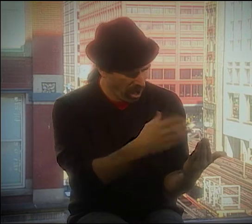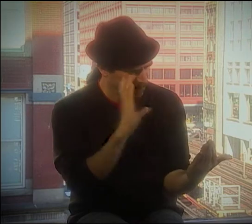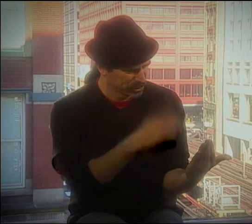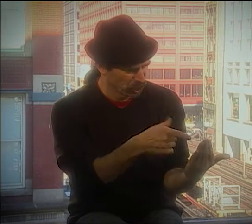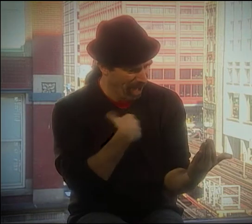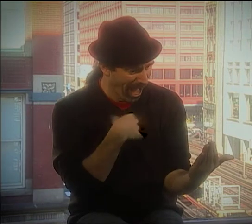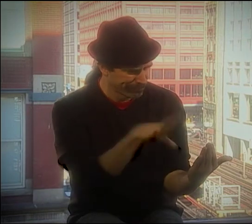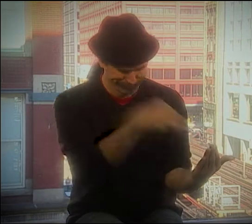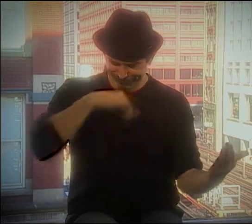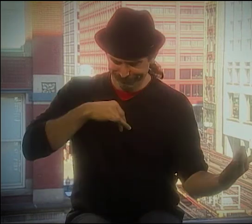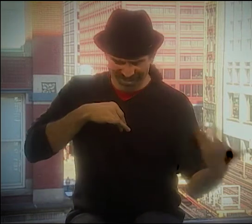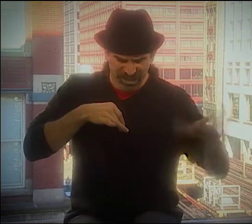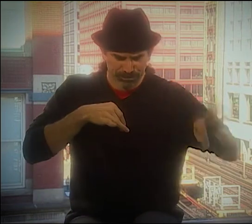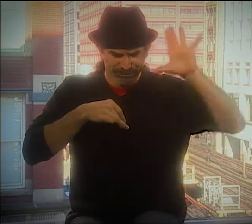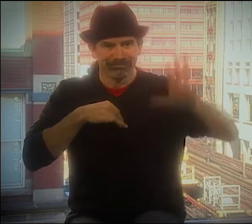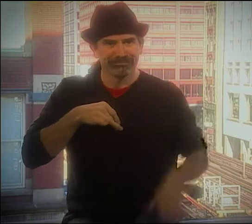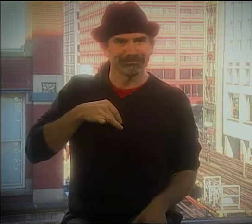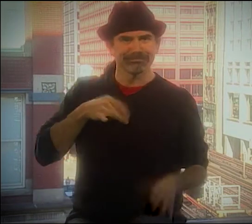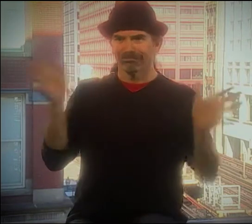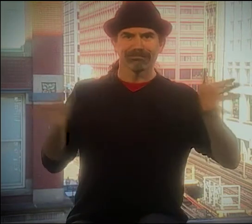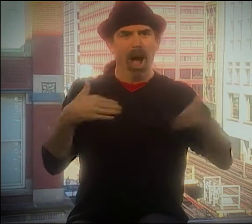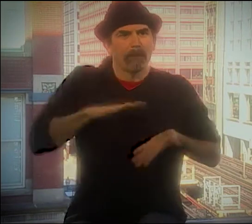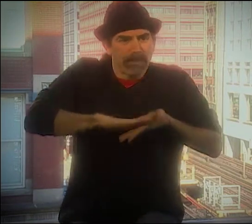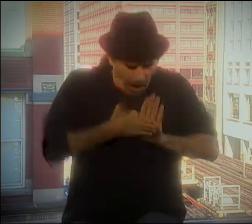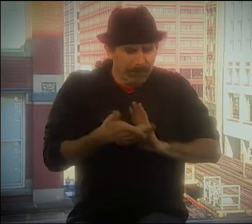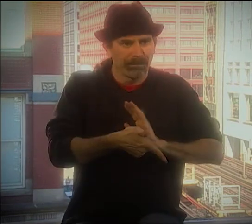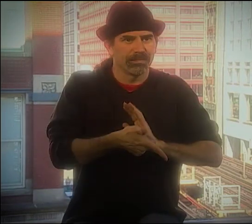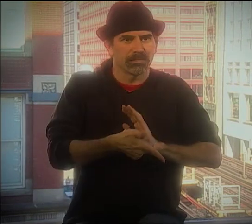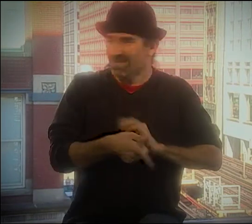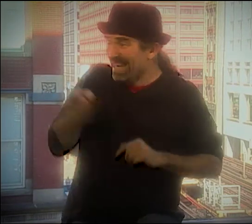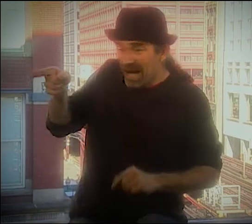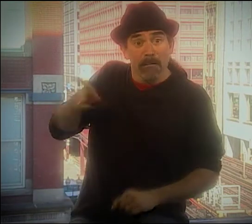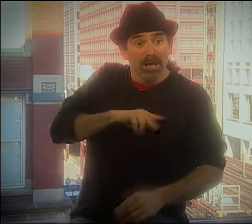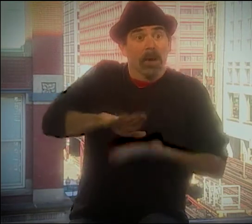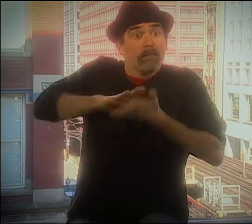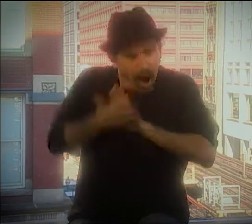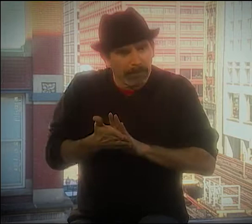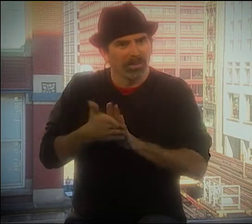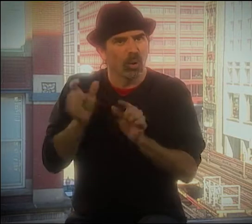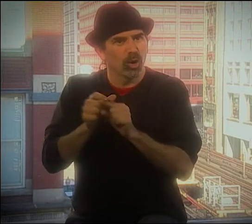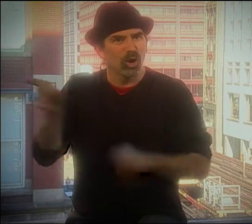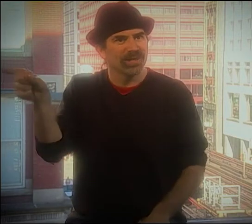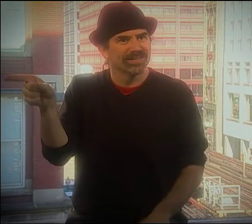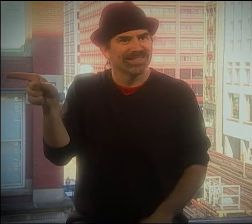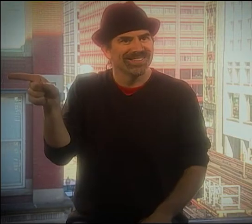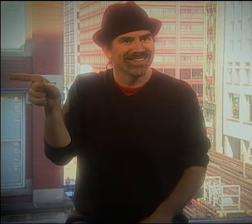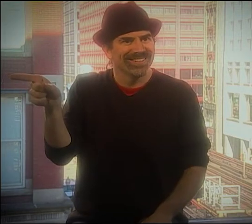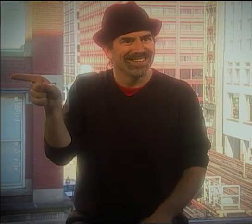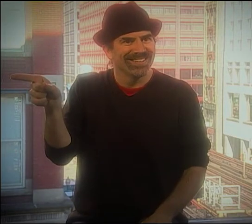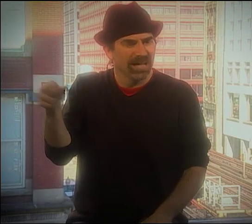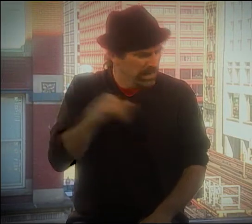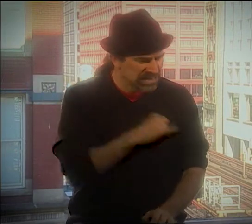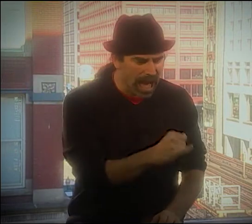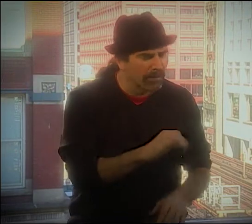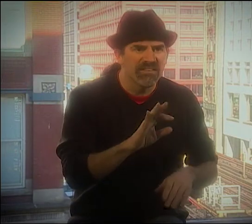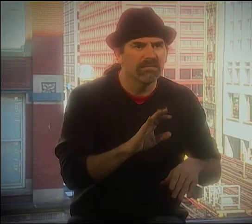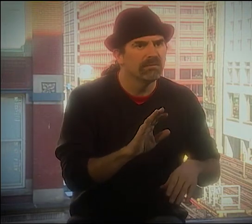AT THE MAGAZINE AND HOW I LIKE PICKED UP ON THAT AND BECAME THAT, THAT'S WHAT PATRICK DID.